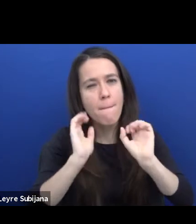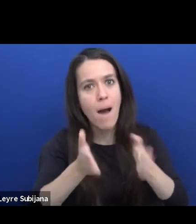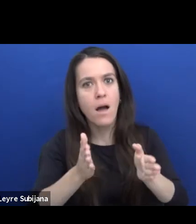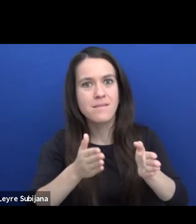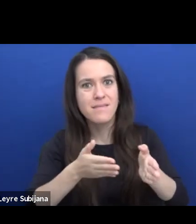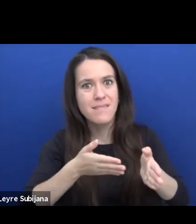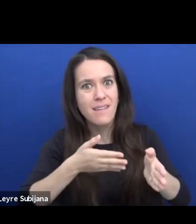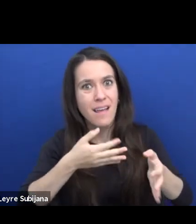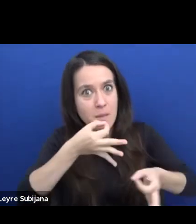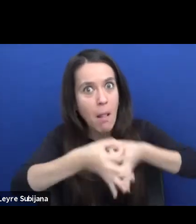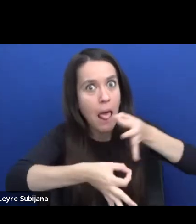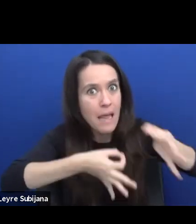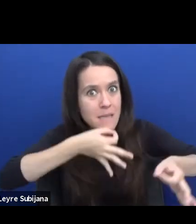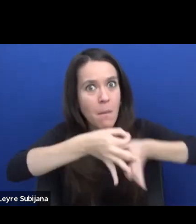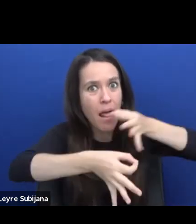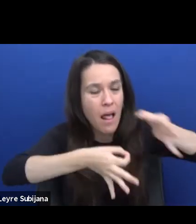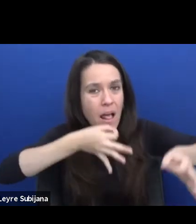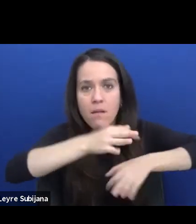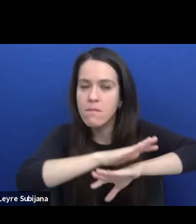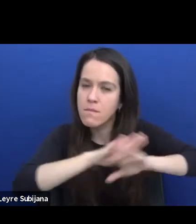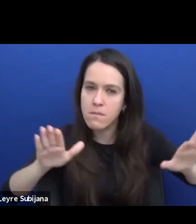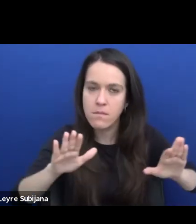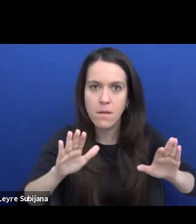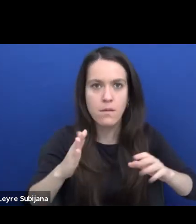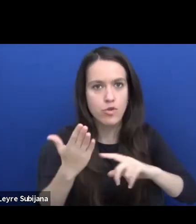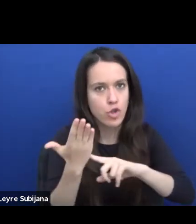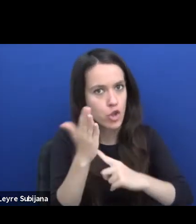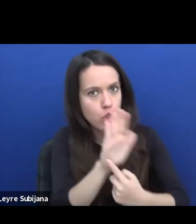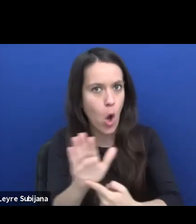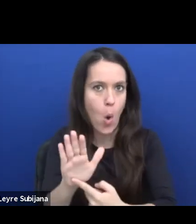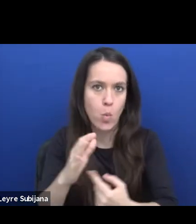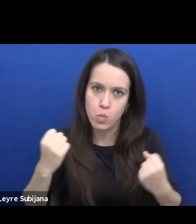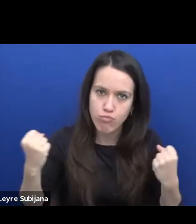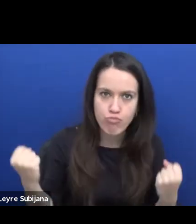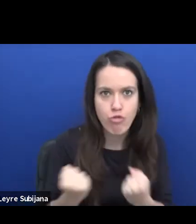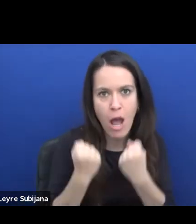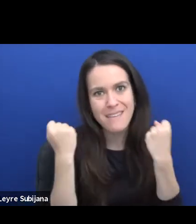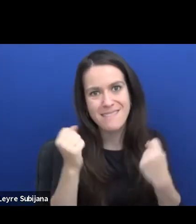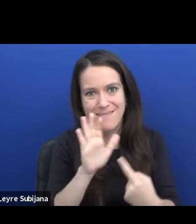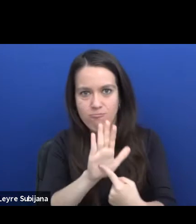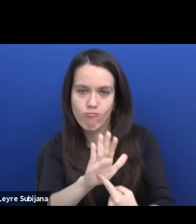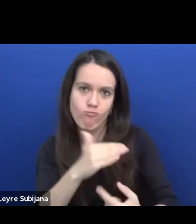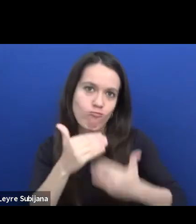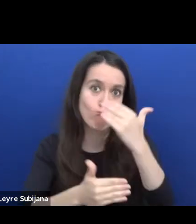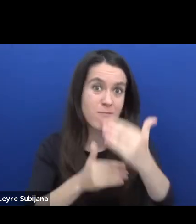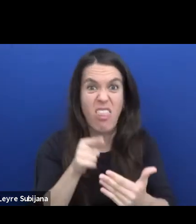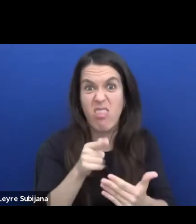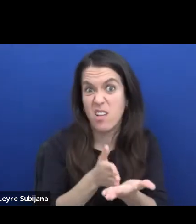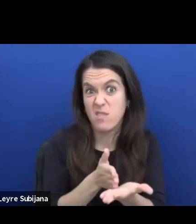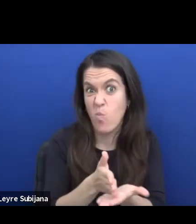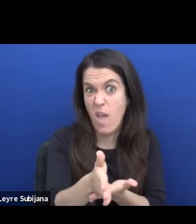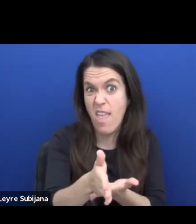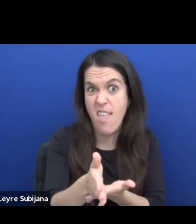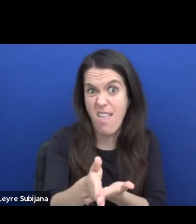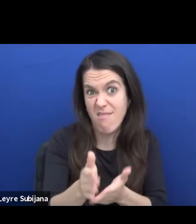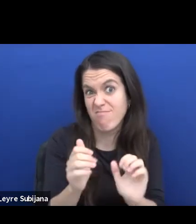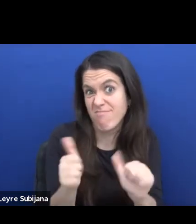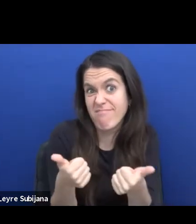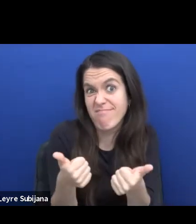Try to do it, try to test it, try to show it to the people because this is the only chance that you can get